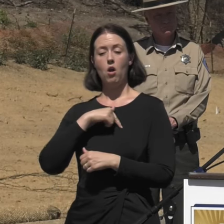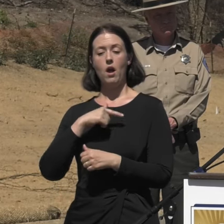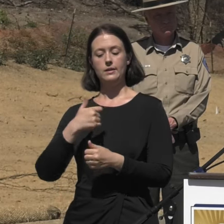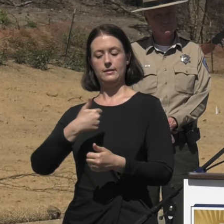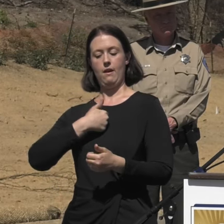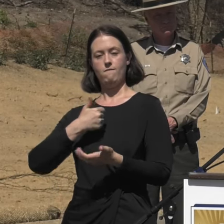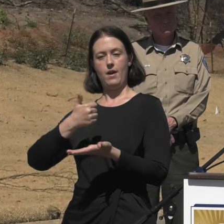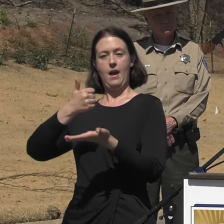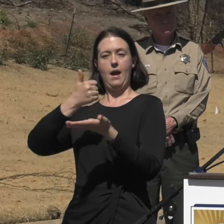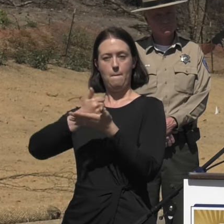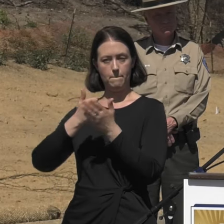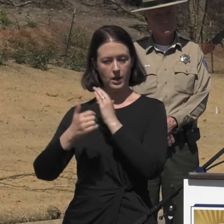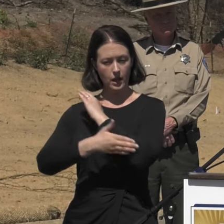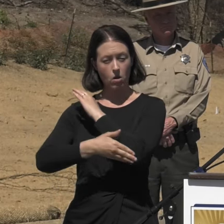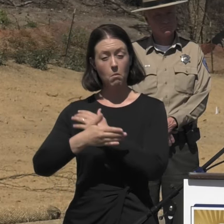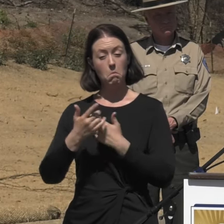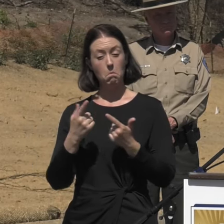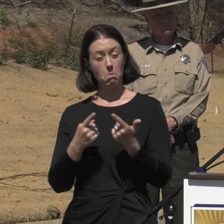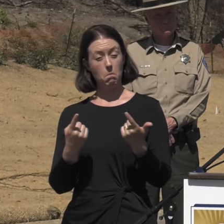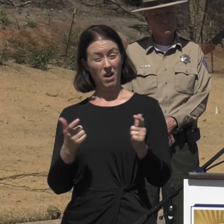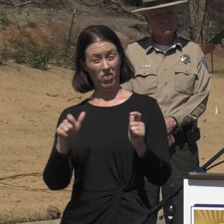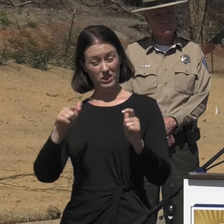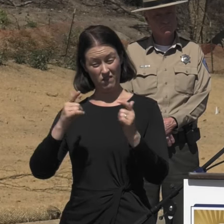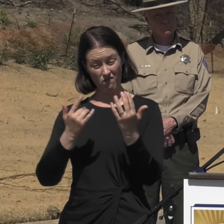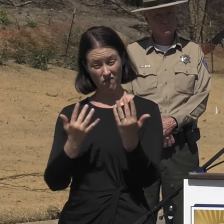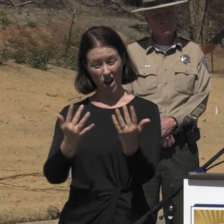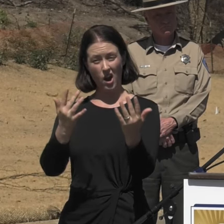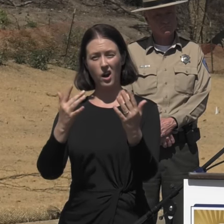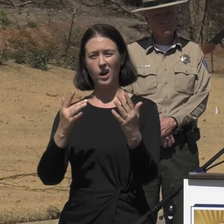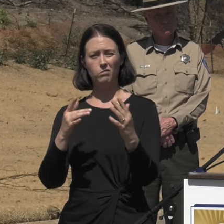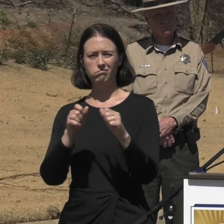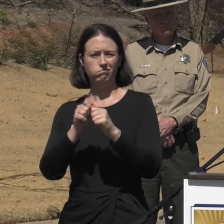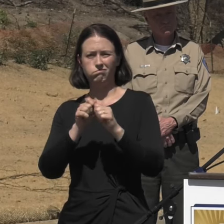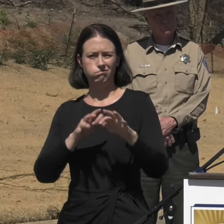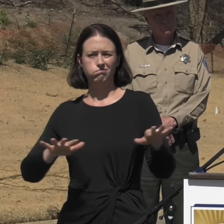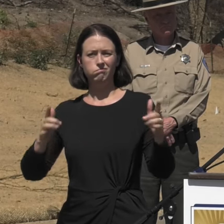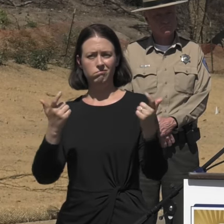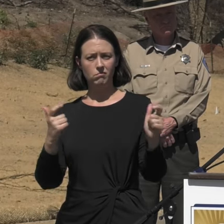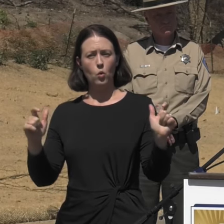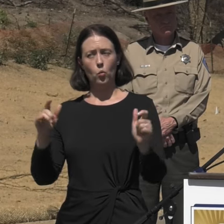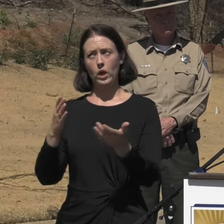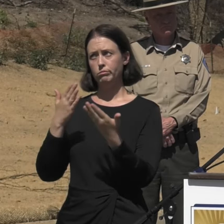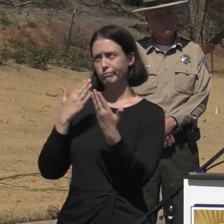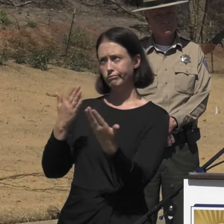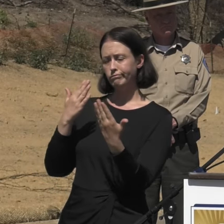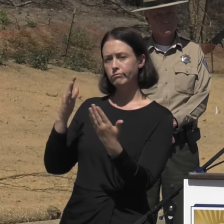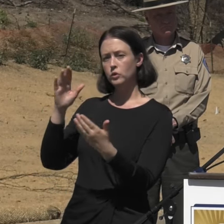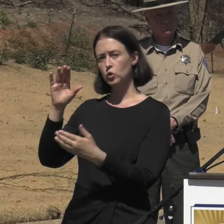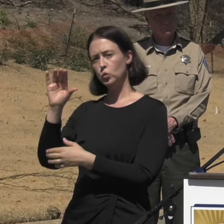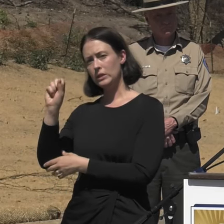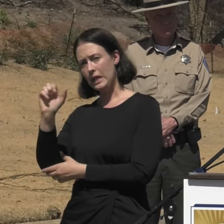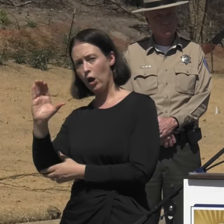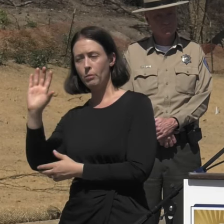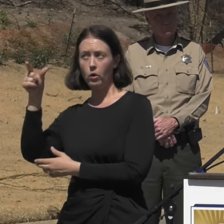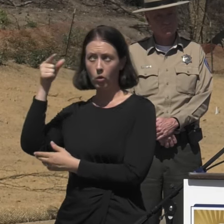but given the scale of this incident, we greatly appreciate the support we've received from Governor Newsom and the AB-74 Budget appropriation,